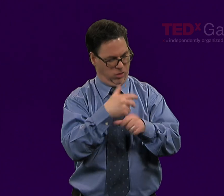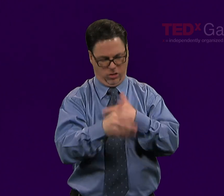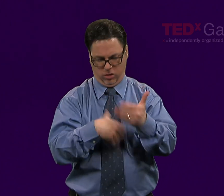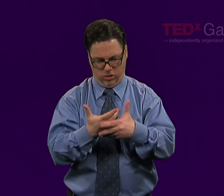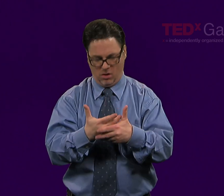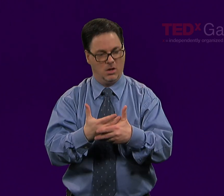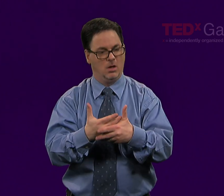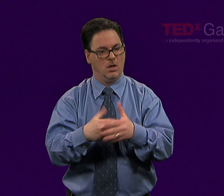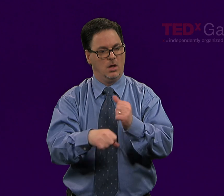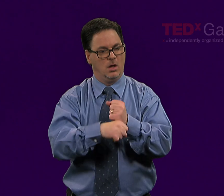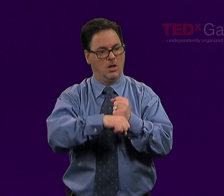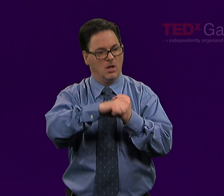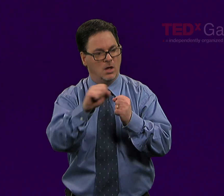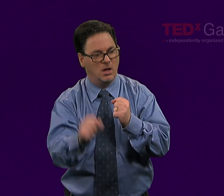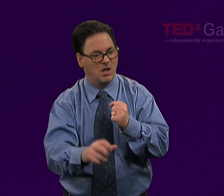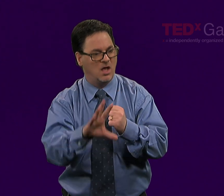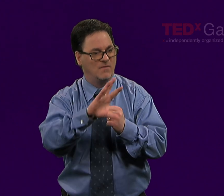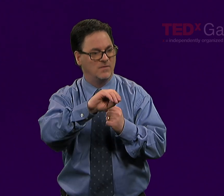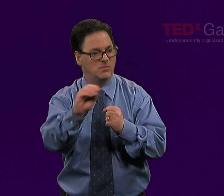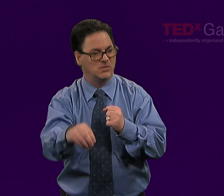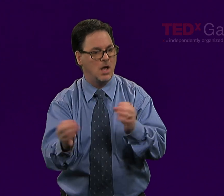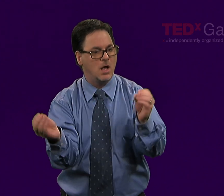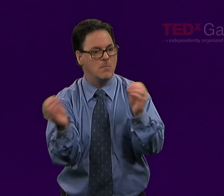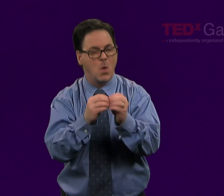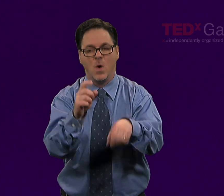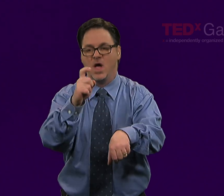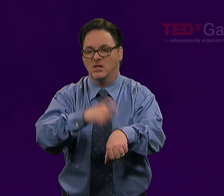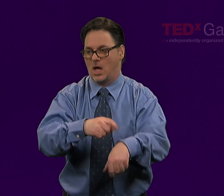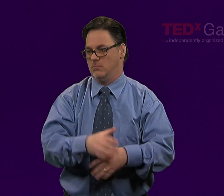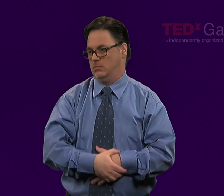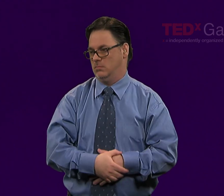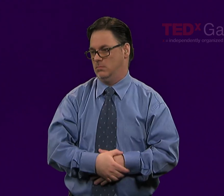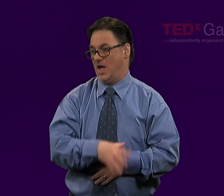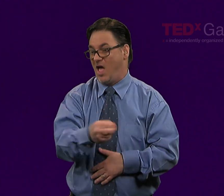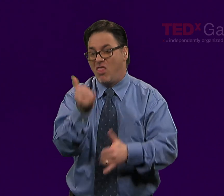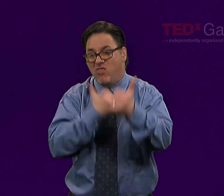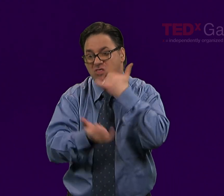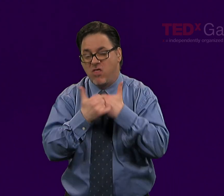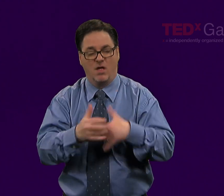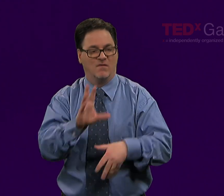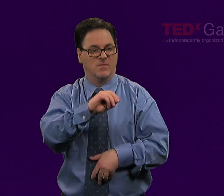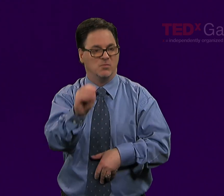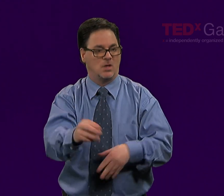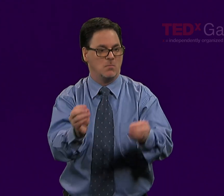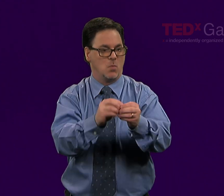that it creates 50% more effort, energy, and time to complete our task.